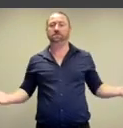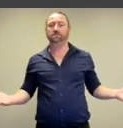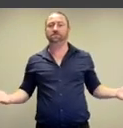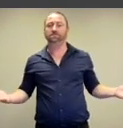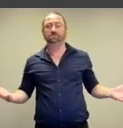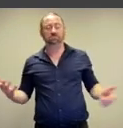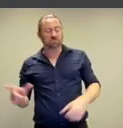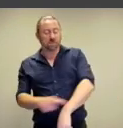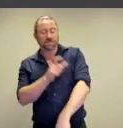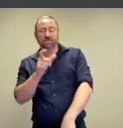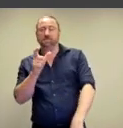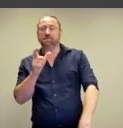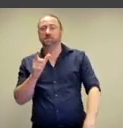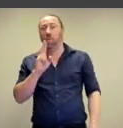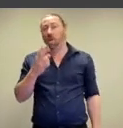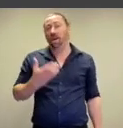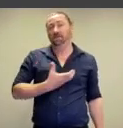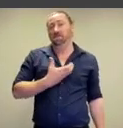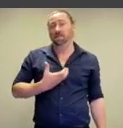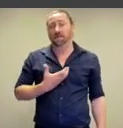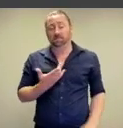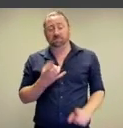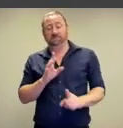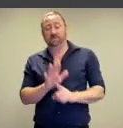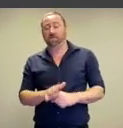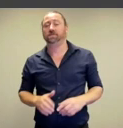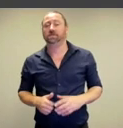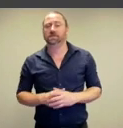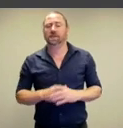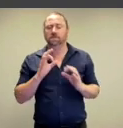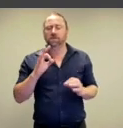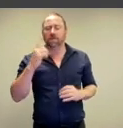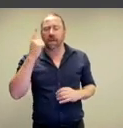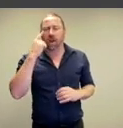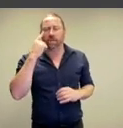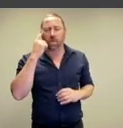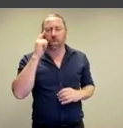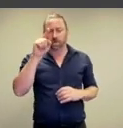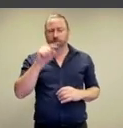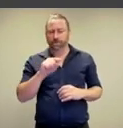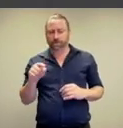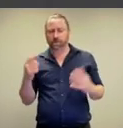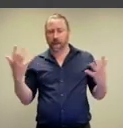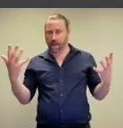are open, confident